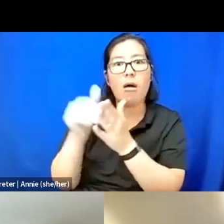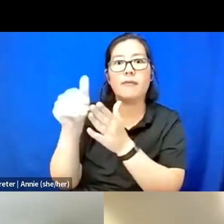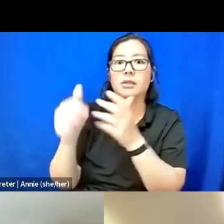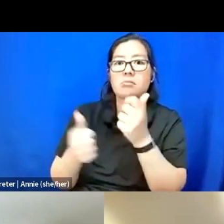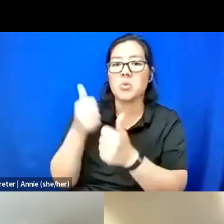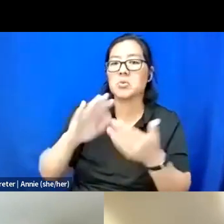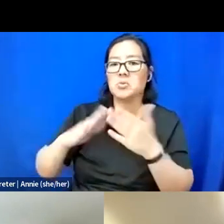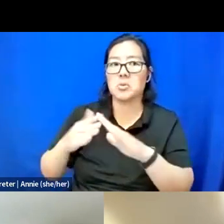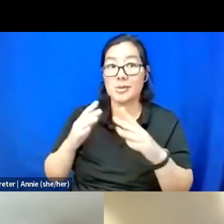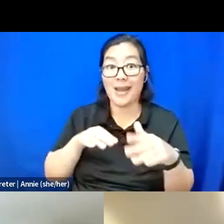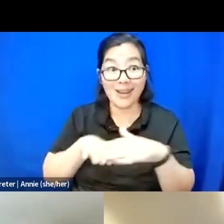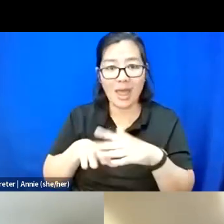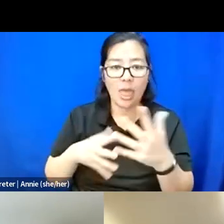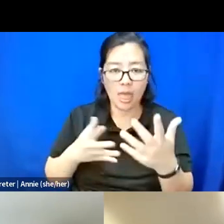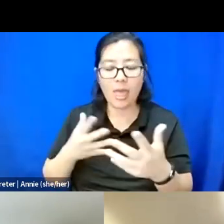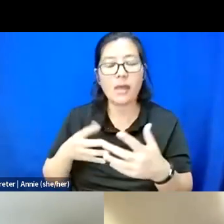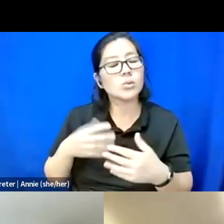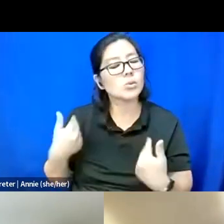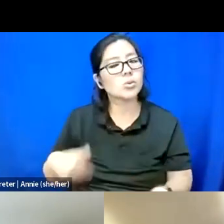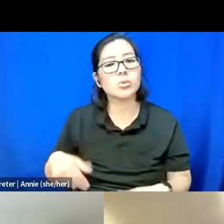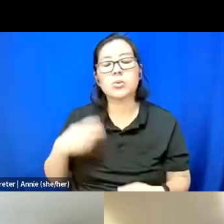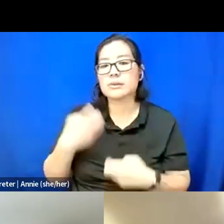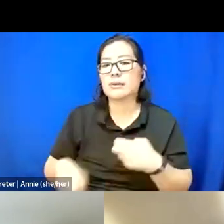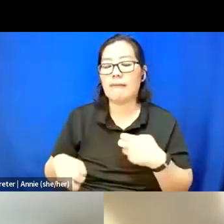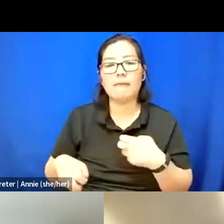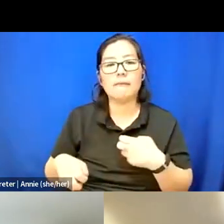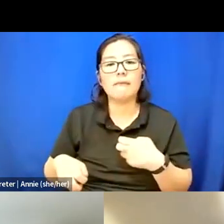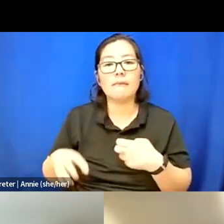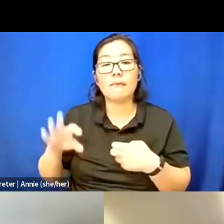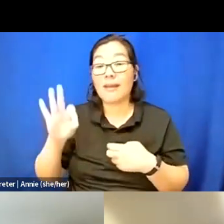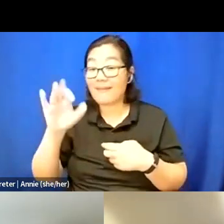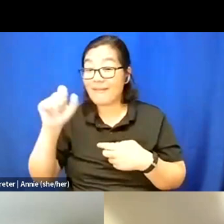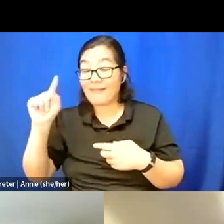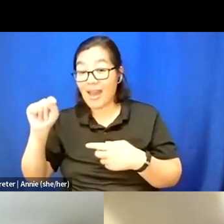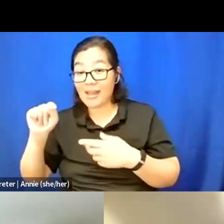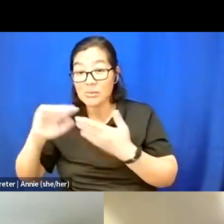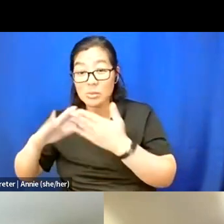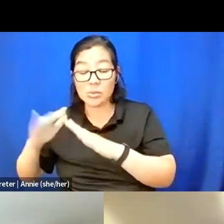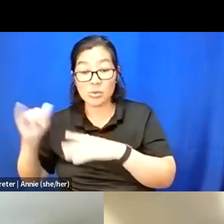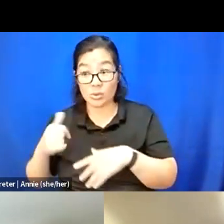and that's been hard, but also fat community. I mean, that could be quite literally like do I have a seat in a room that fits my body,